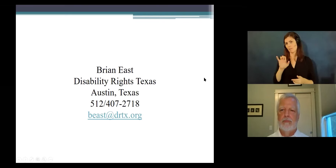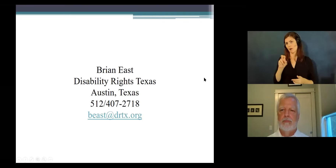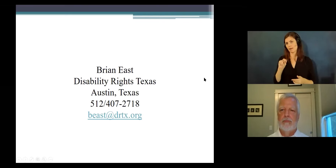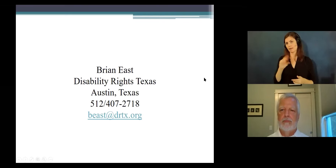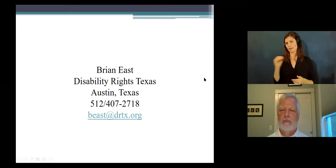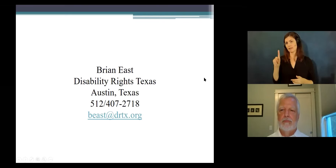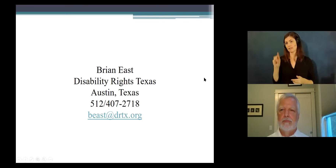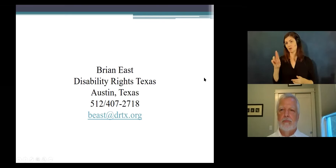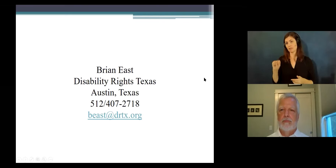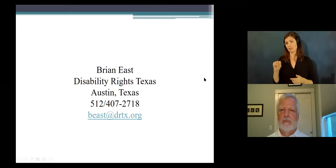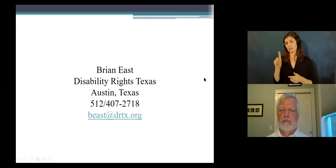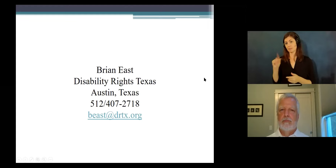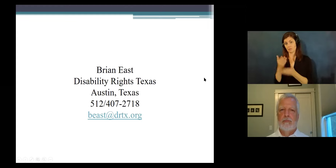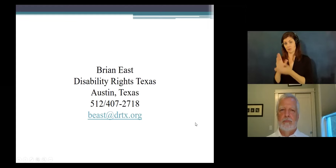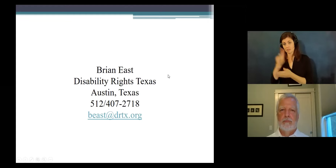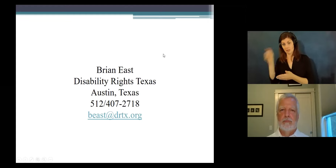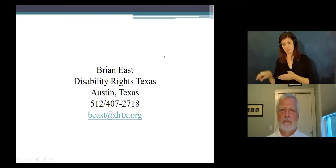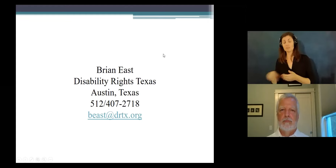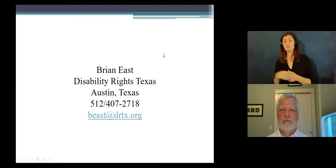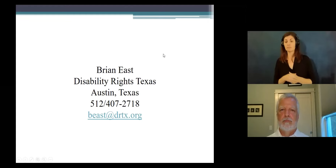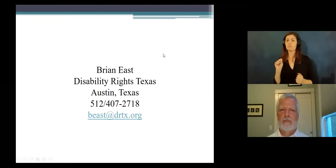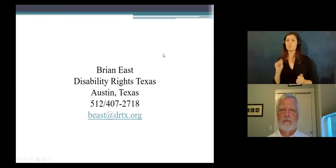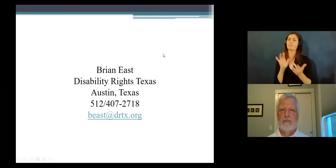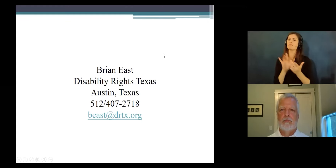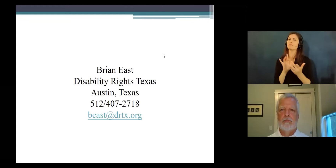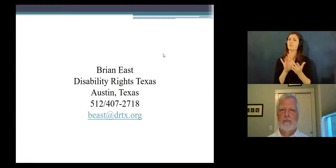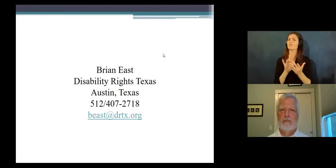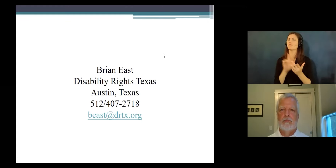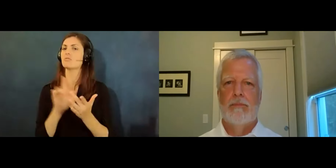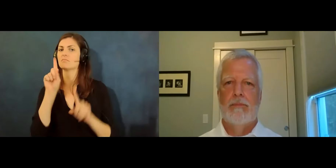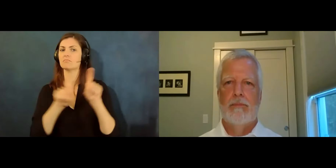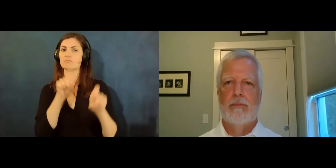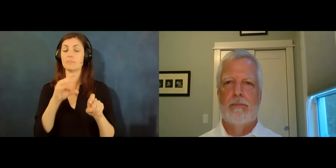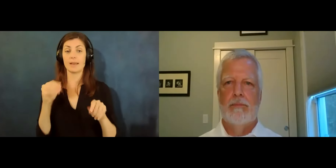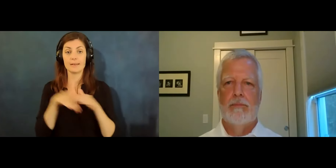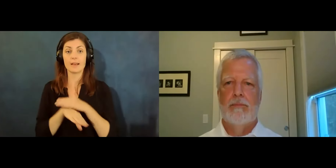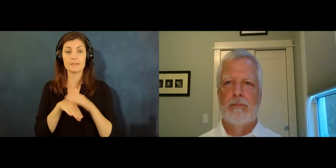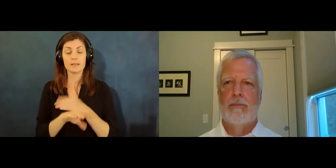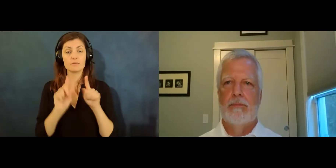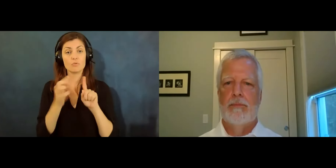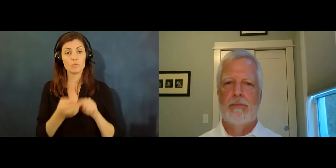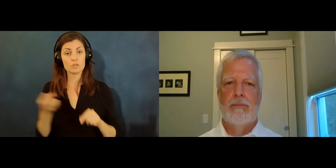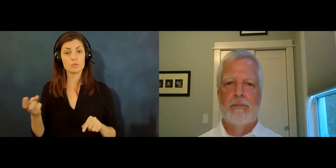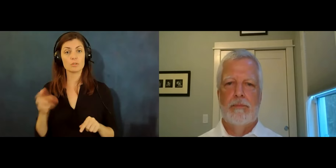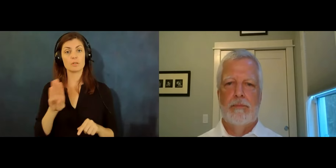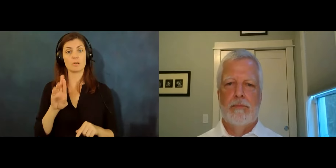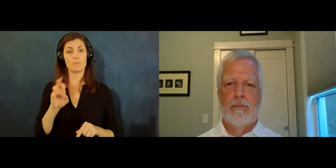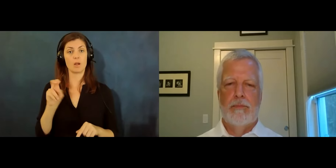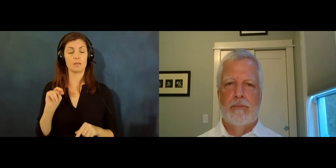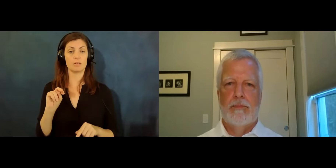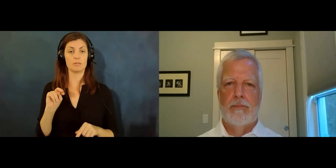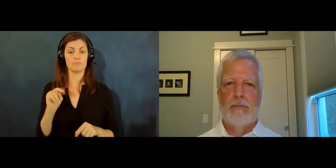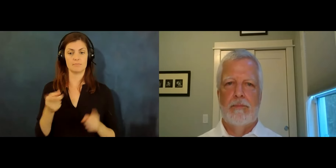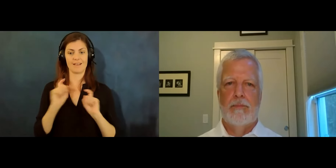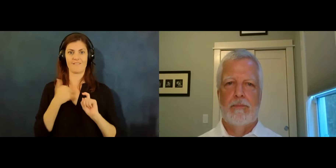so you can get in touch um and also access the resources that brian um gave us today so the last